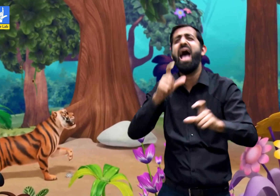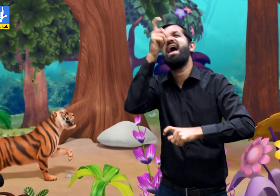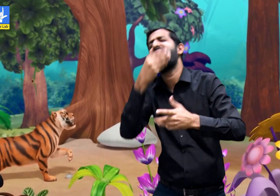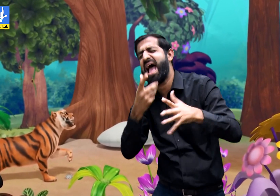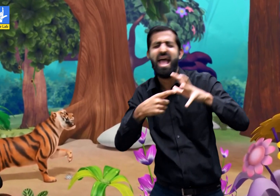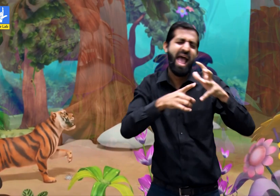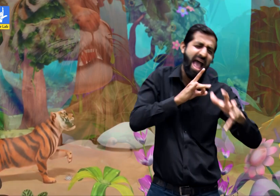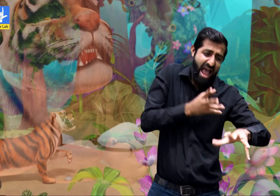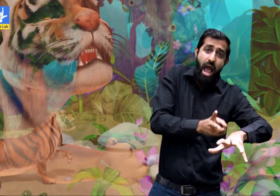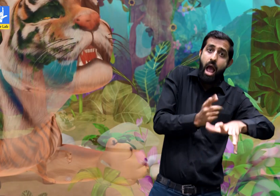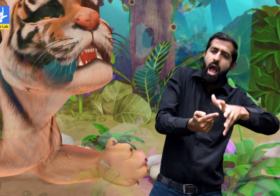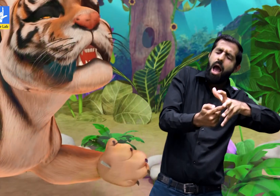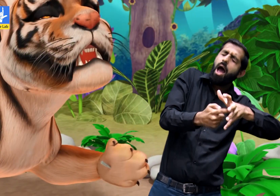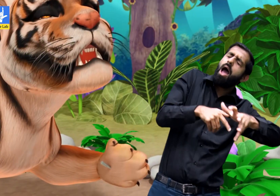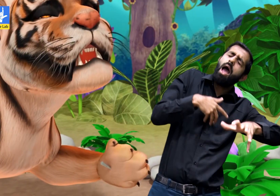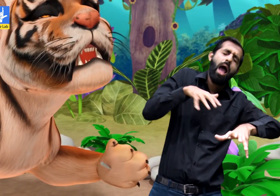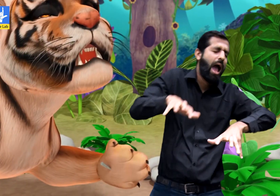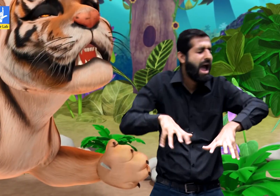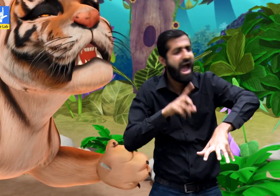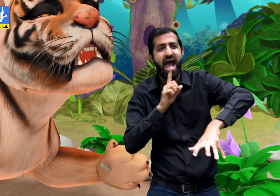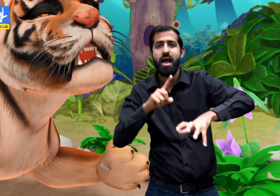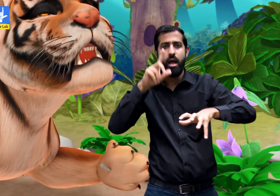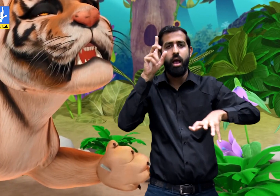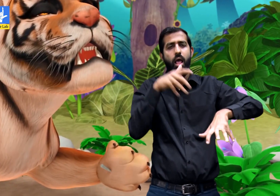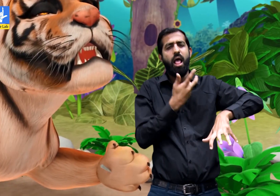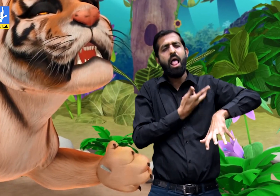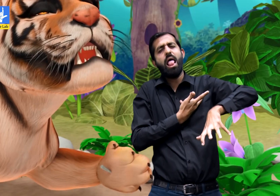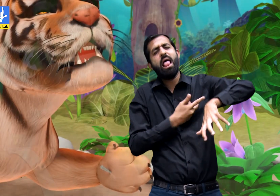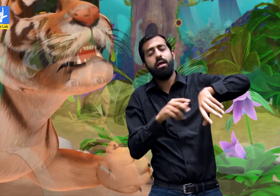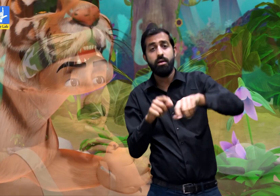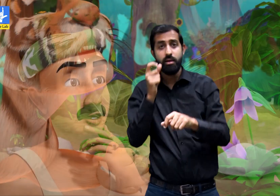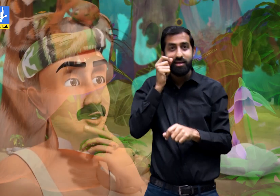It was extremely painful. He got exhausted with the pain.